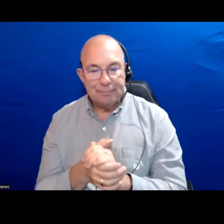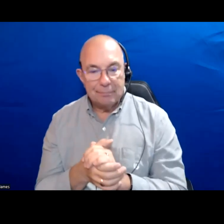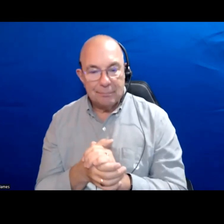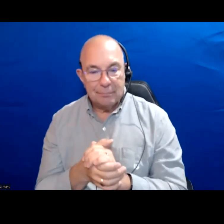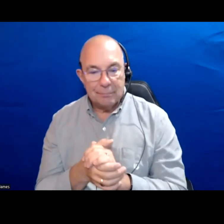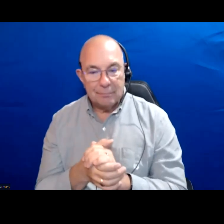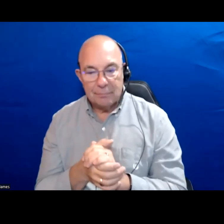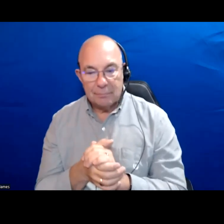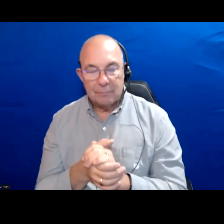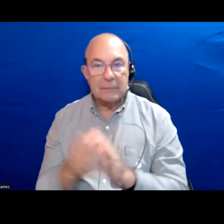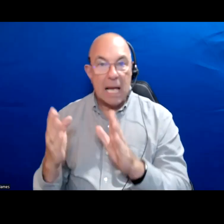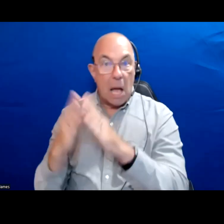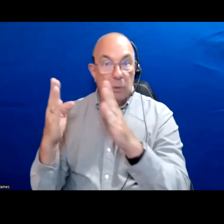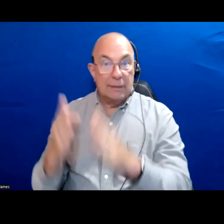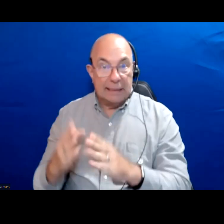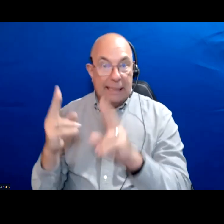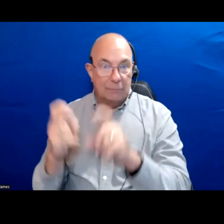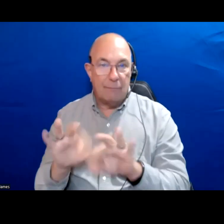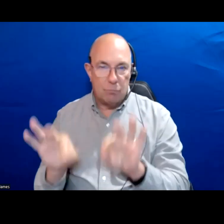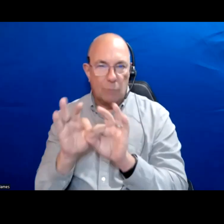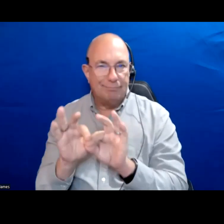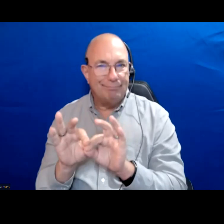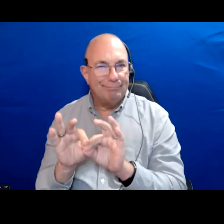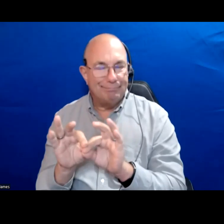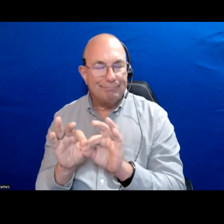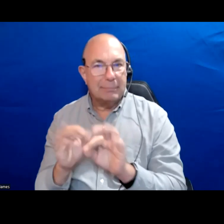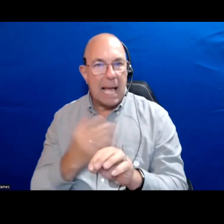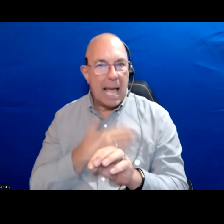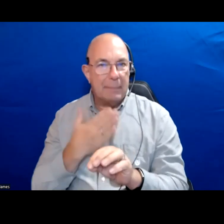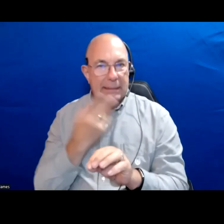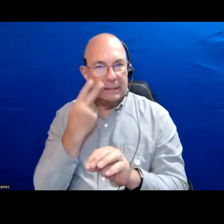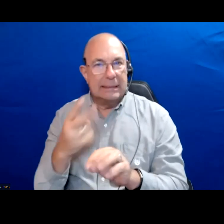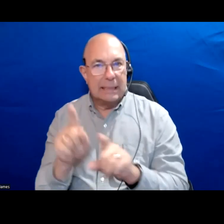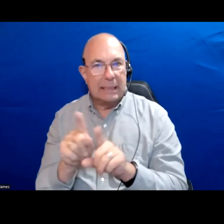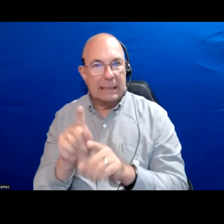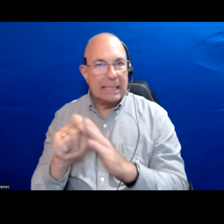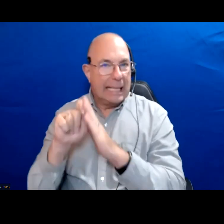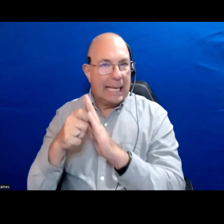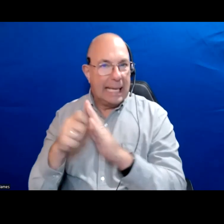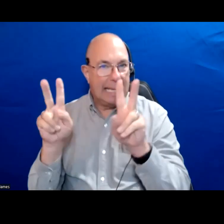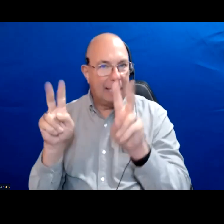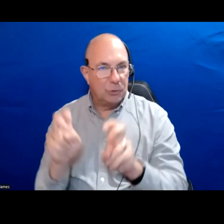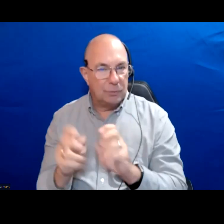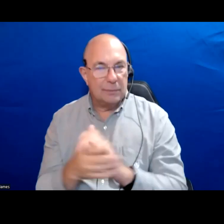I think housing is so important and I'm glad to see it as one of the key issues because it is key, right?